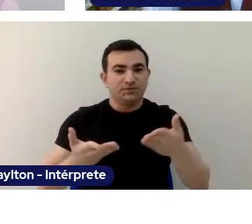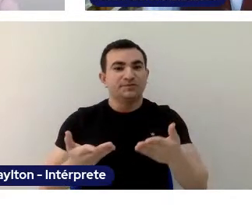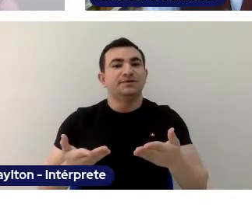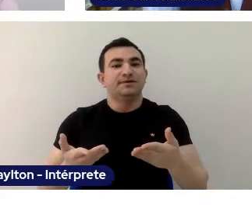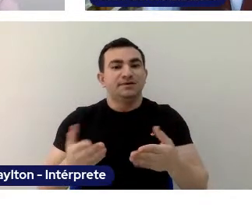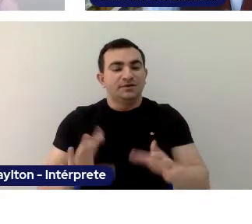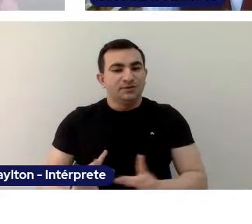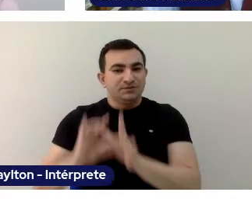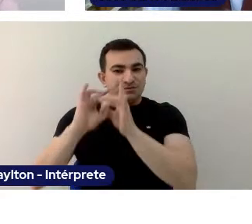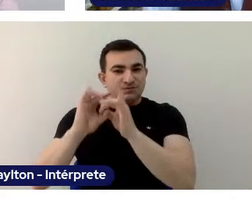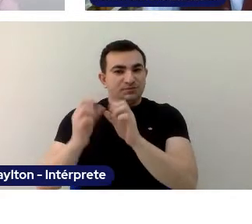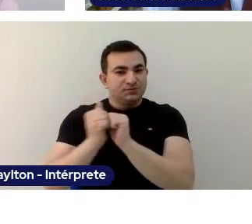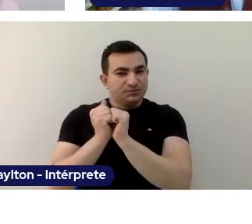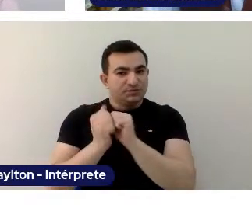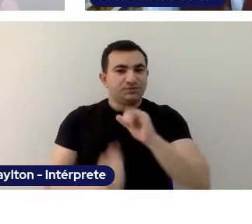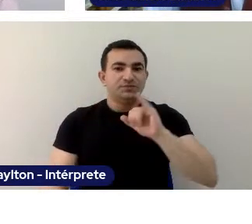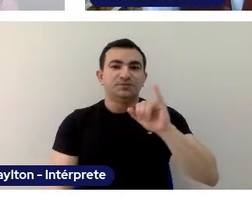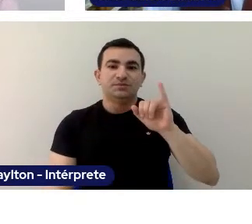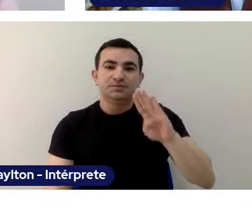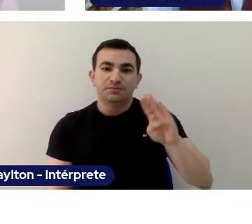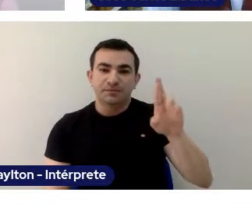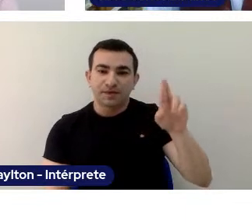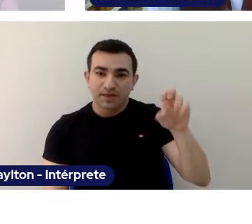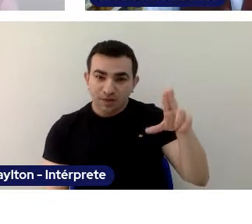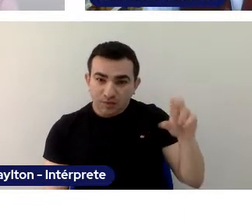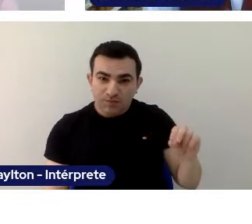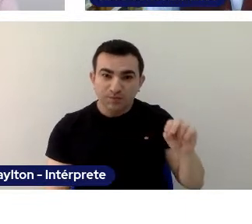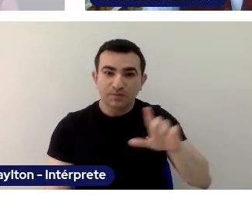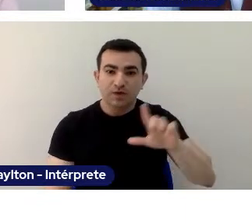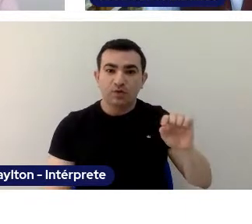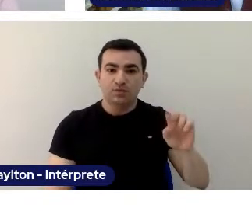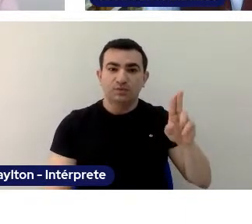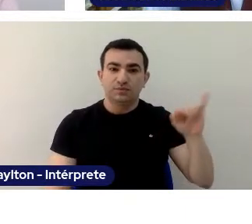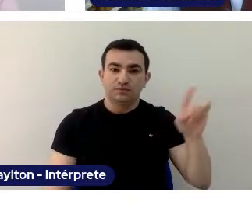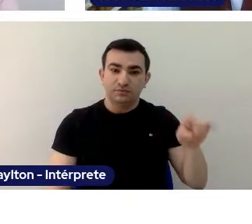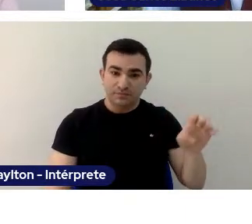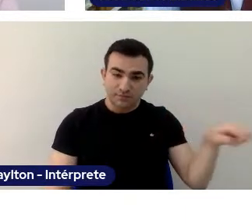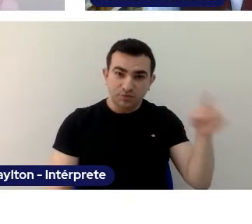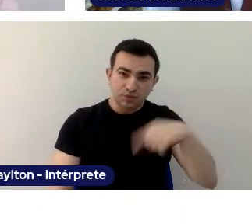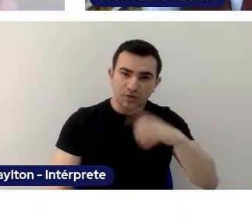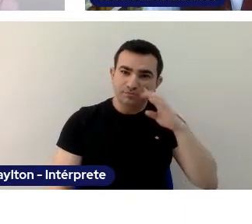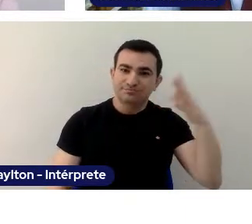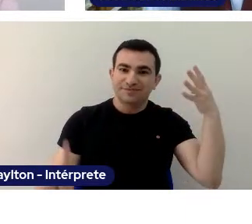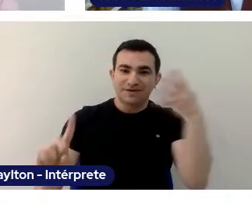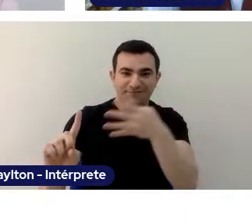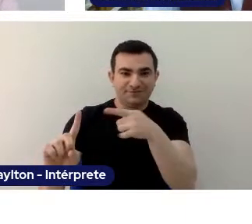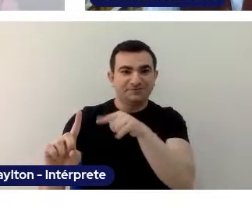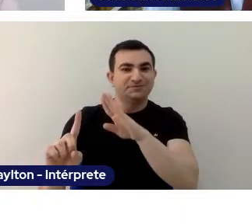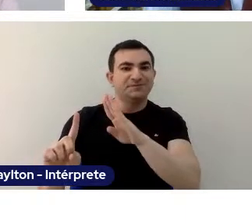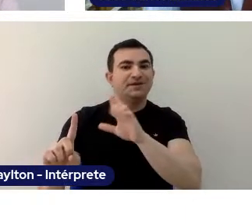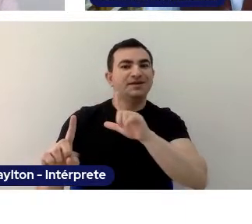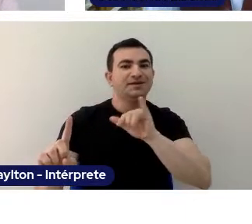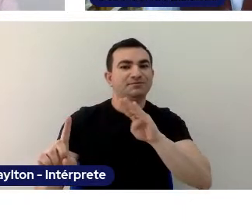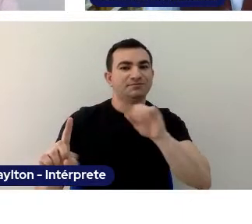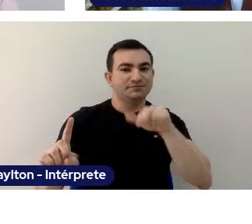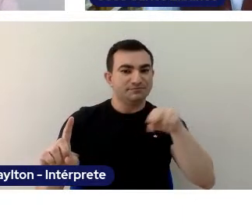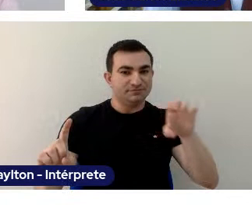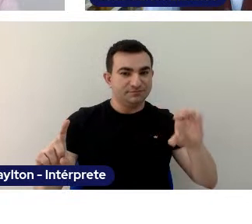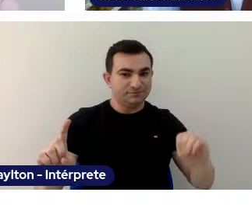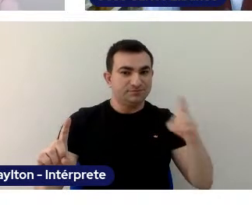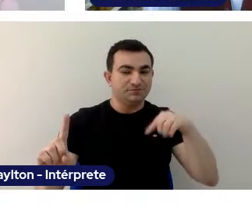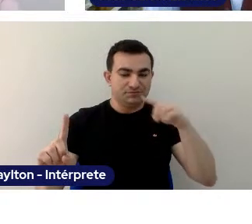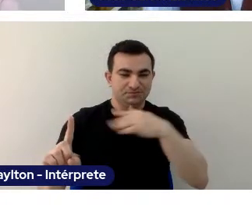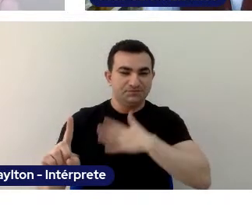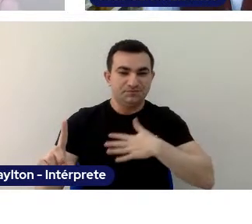With all of you, and you are one of the great personalities in our national education, a huge reference to all of us. It is my pleasure, my honor.